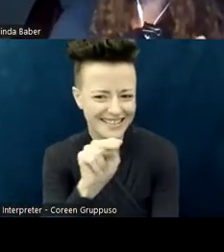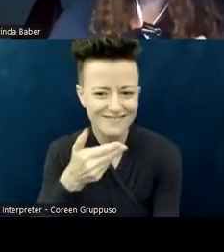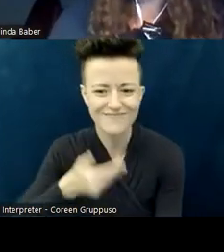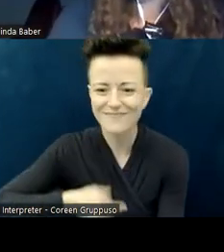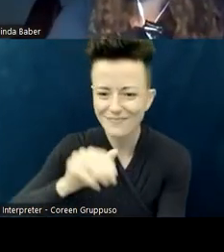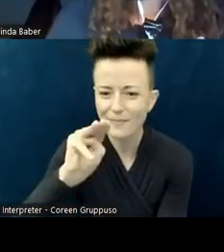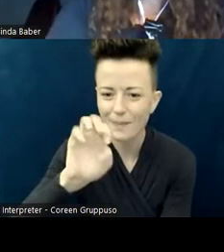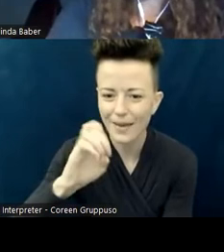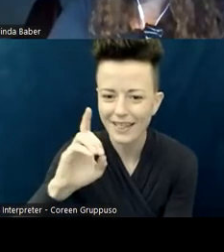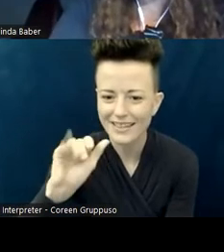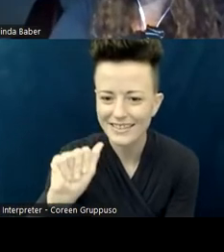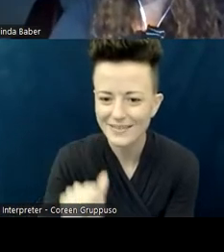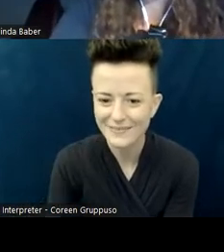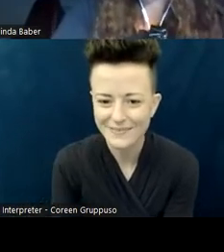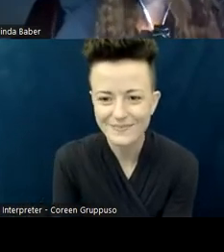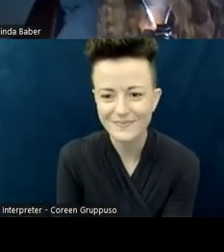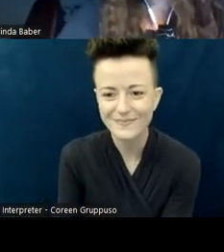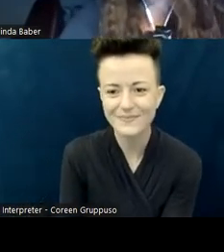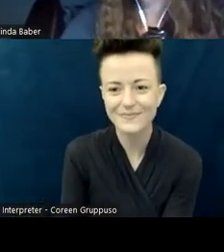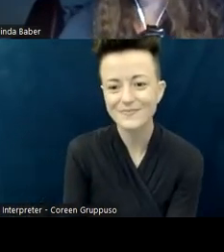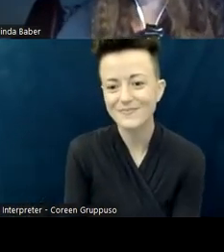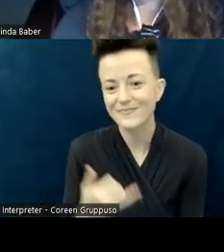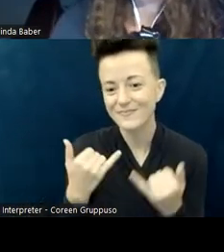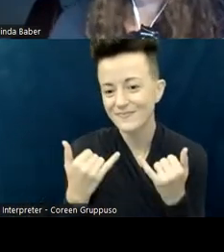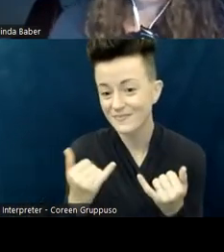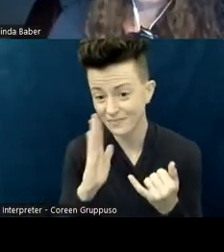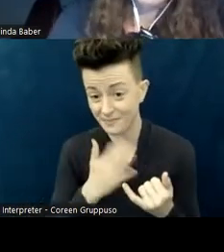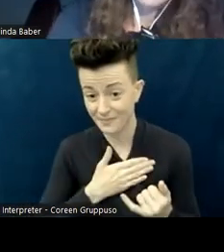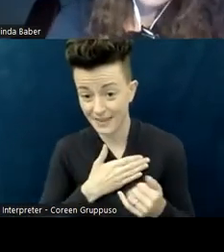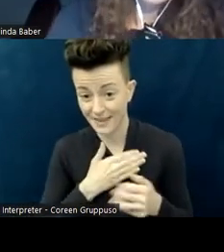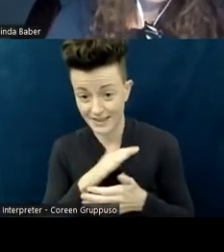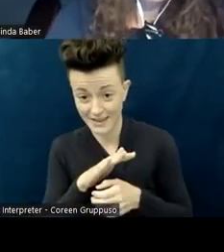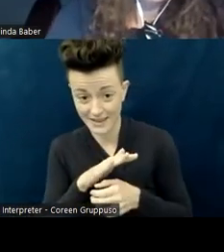We're going to close off my section of the presentation